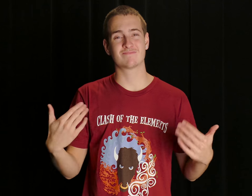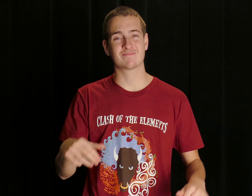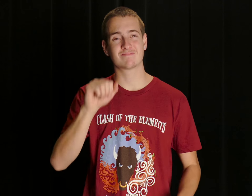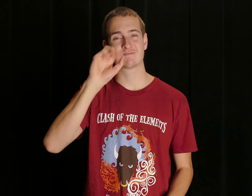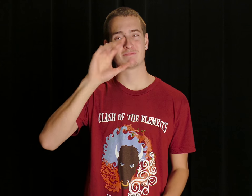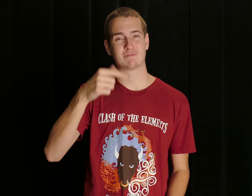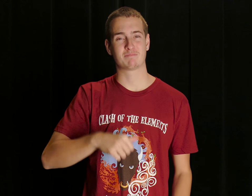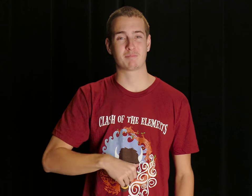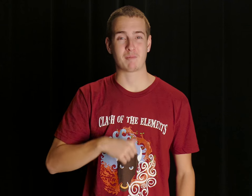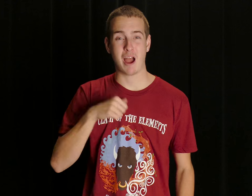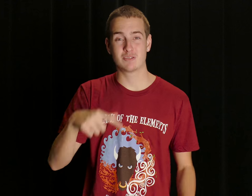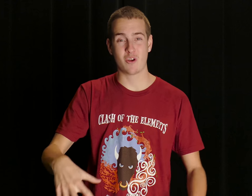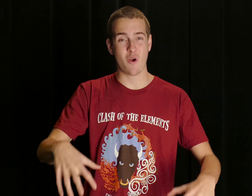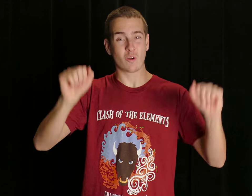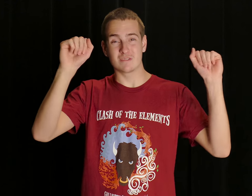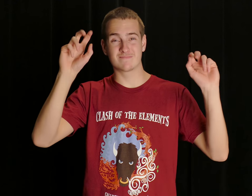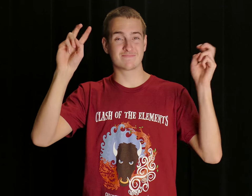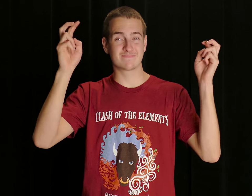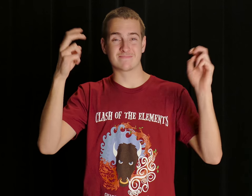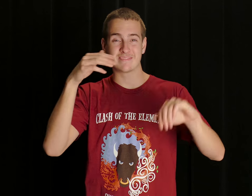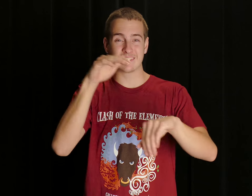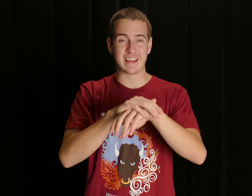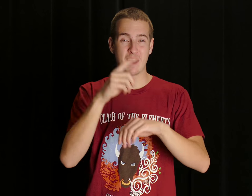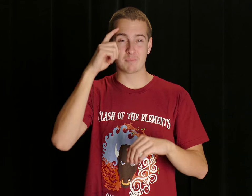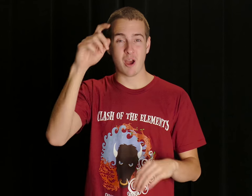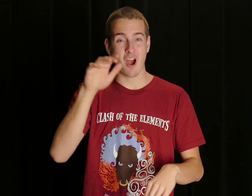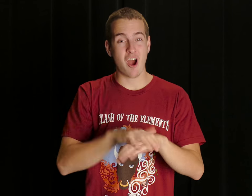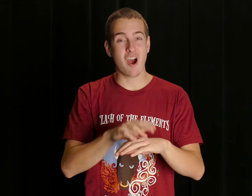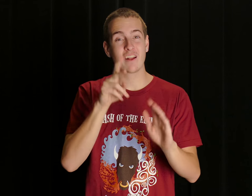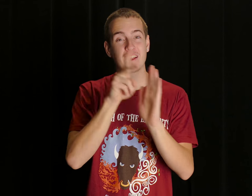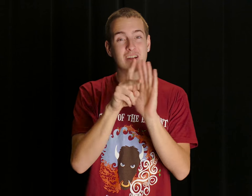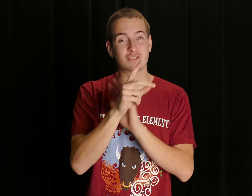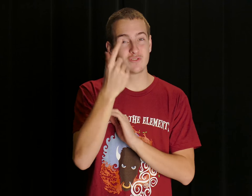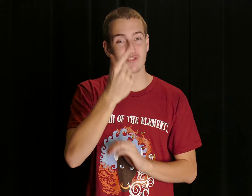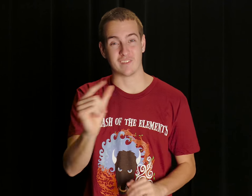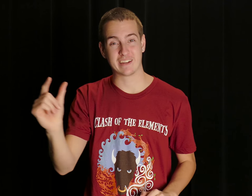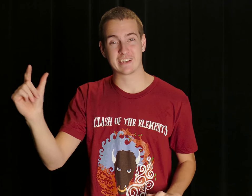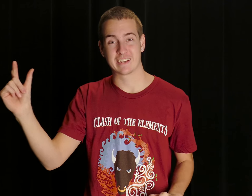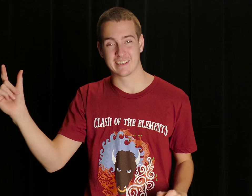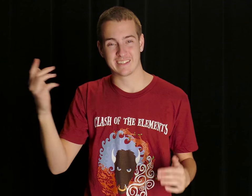The SBG is proud to host the BASH, "Nightmare on Kendall Green!"